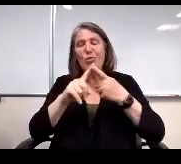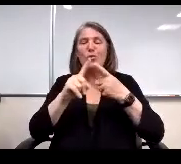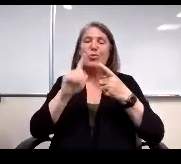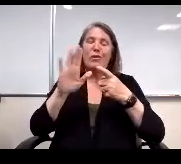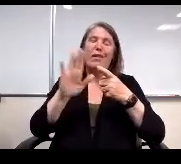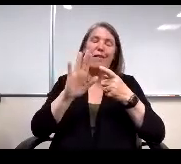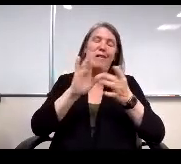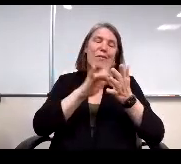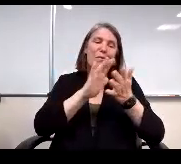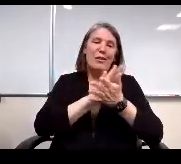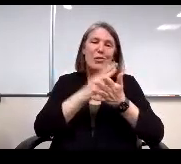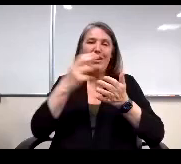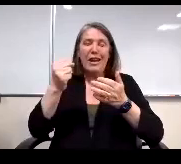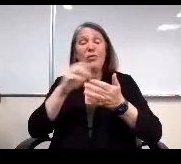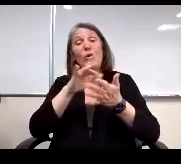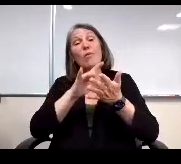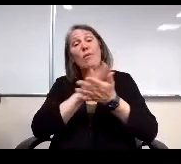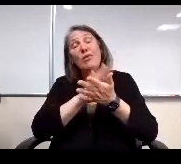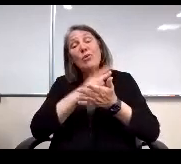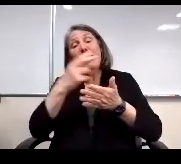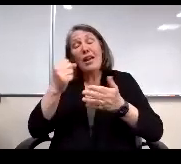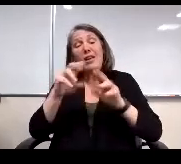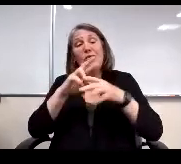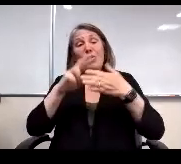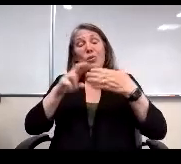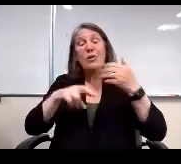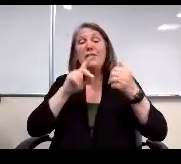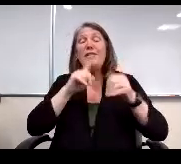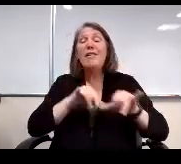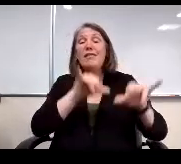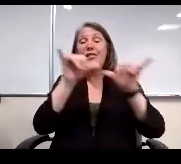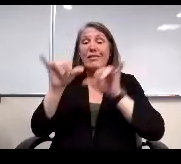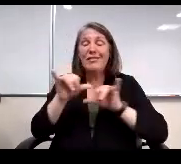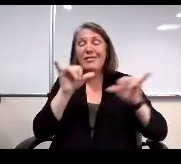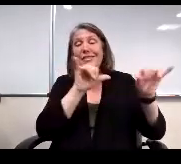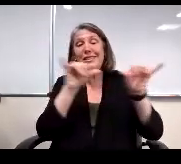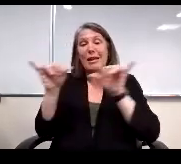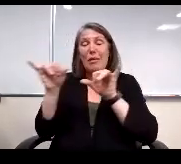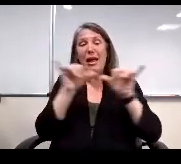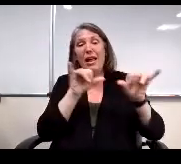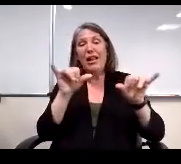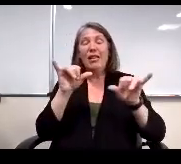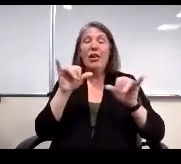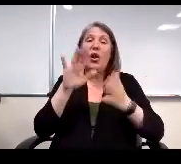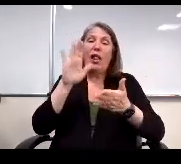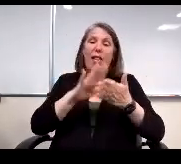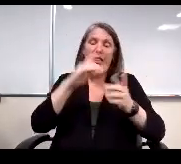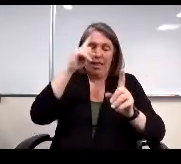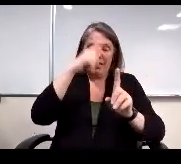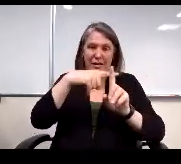And both middle school and high school results are consistently similar, less optimistic than their elementary counterparts.